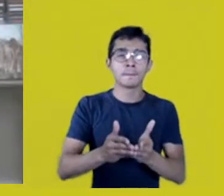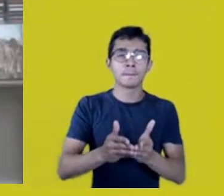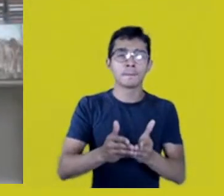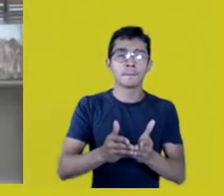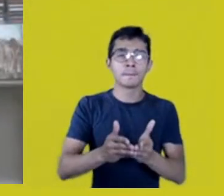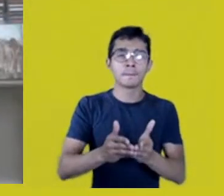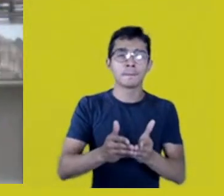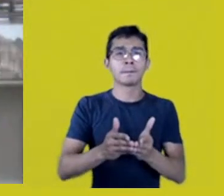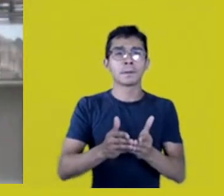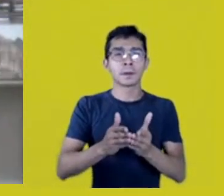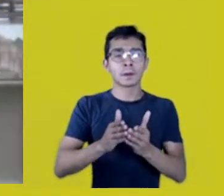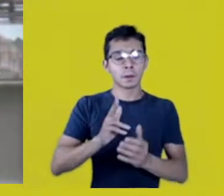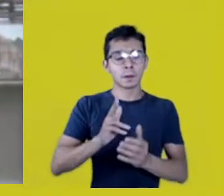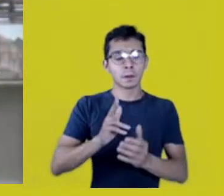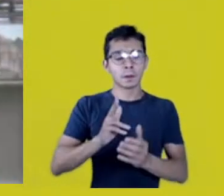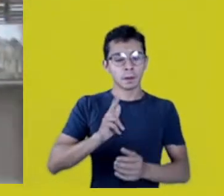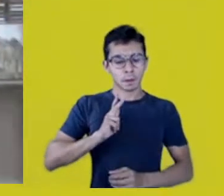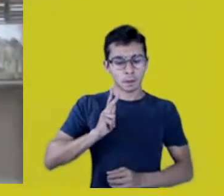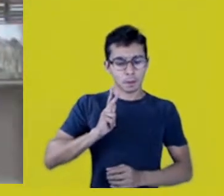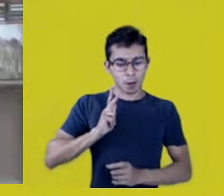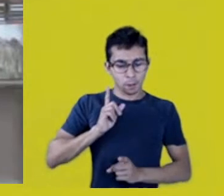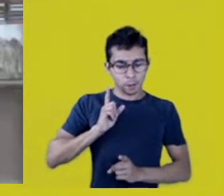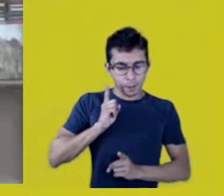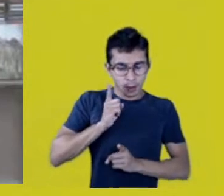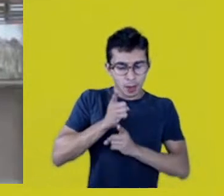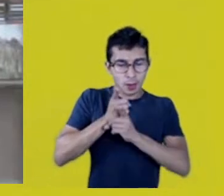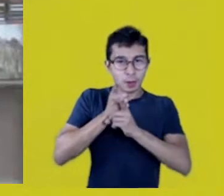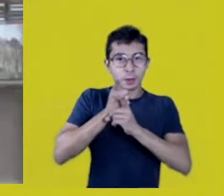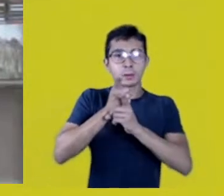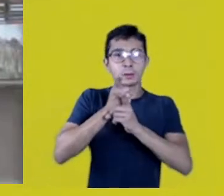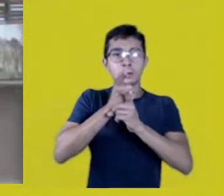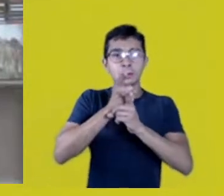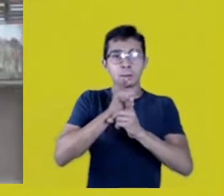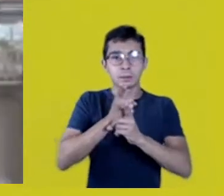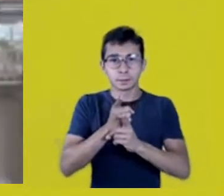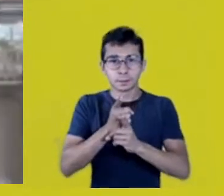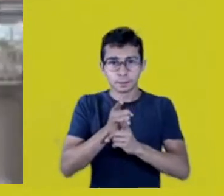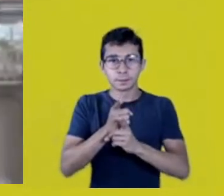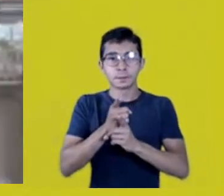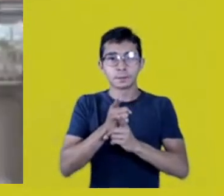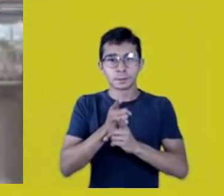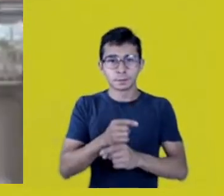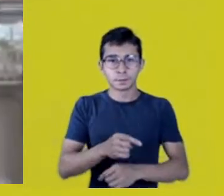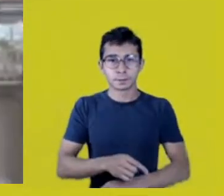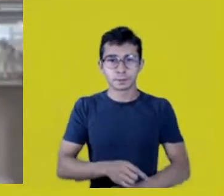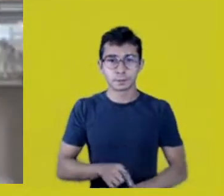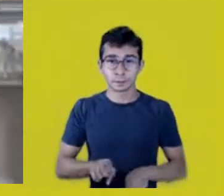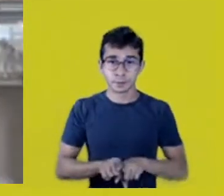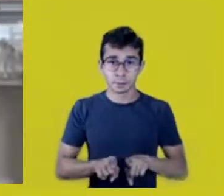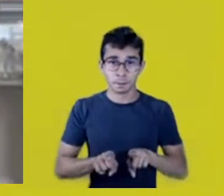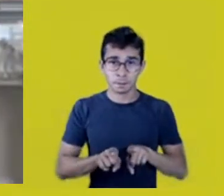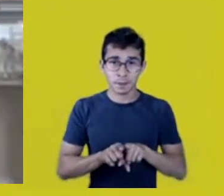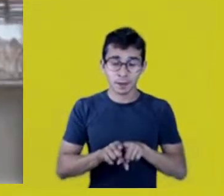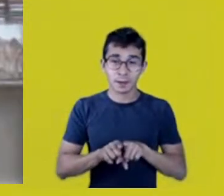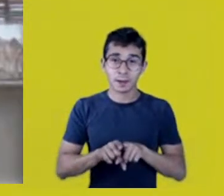and that I re-lived and wrote the ancestral memories.